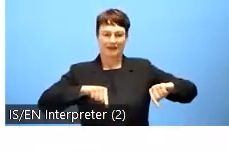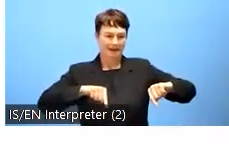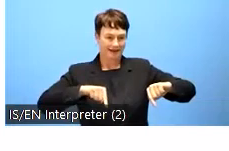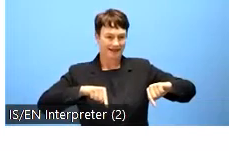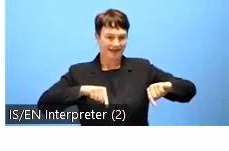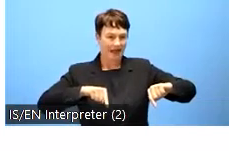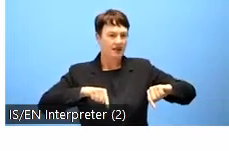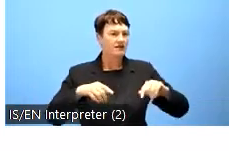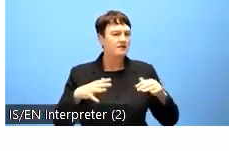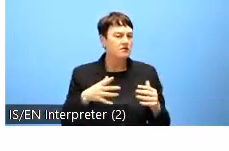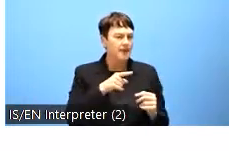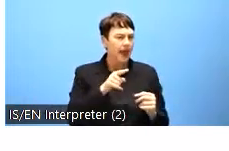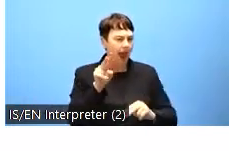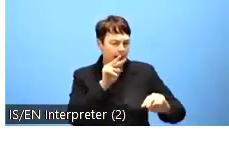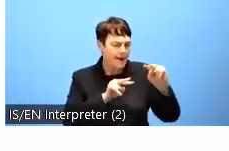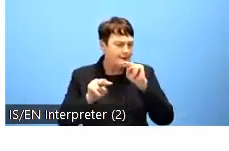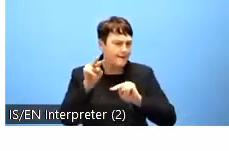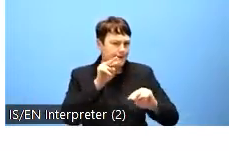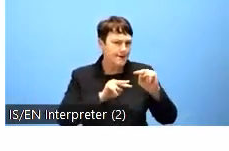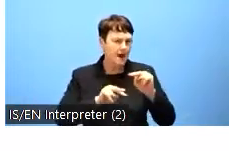and the findings of that review will soon be published.